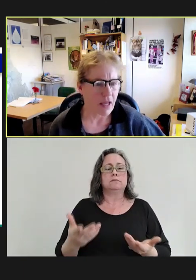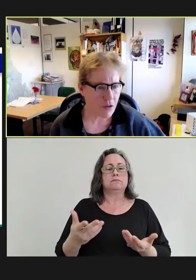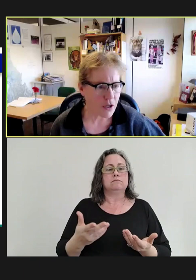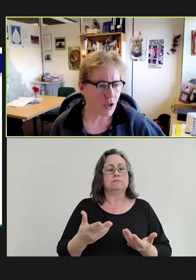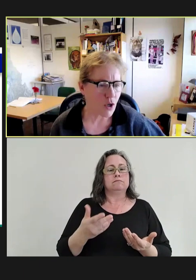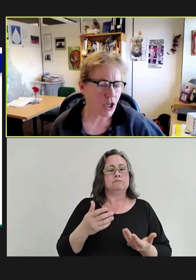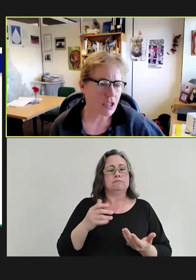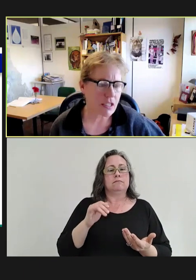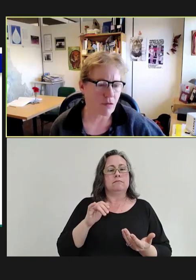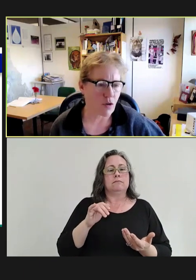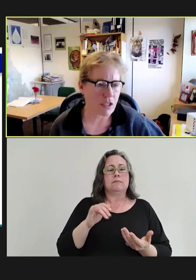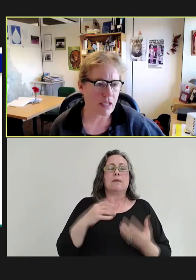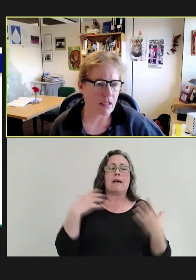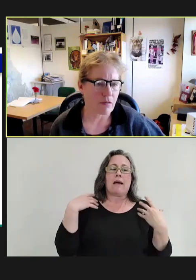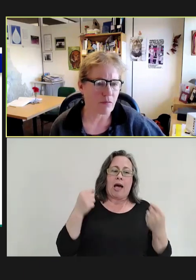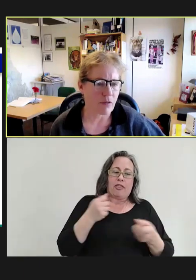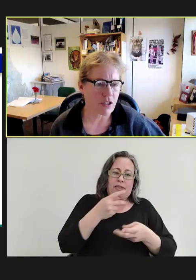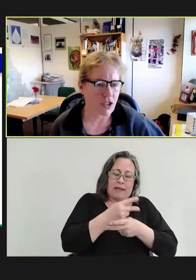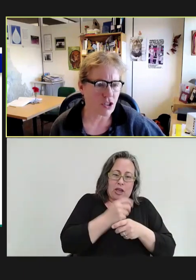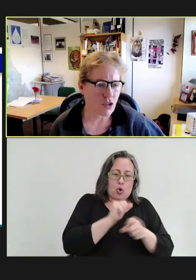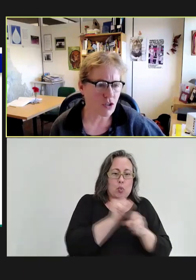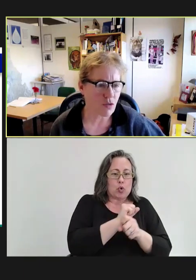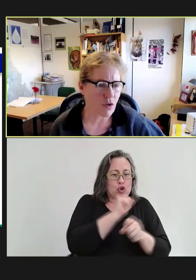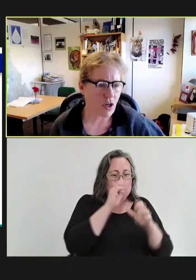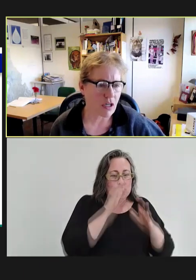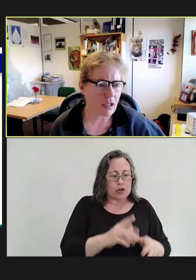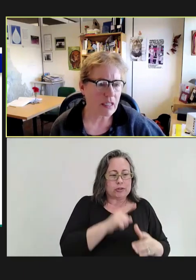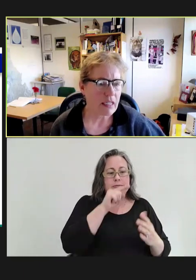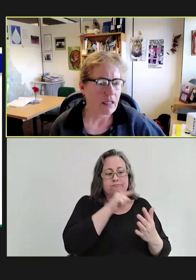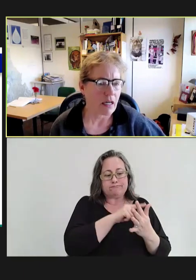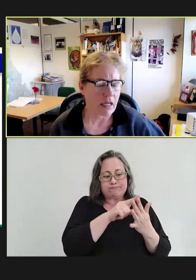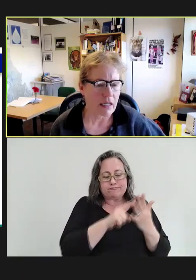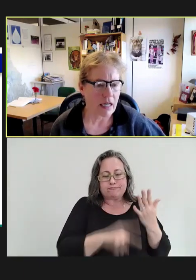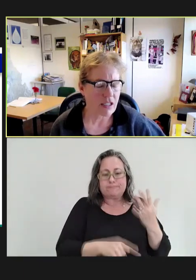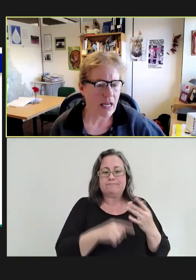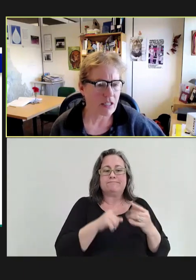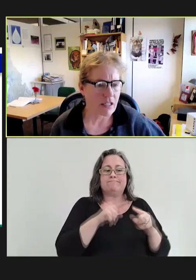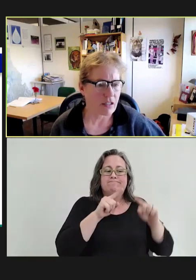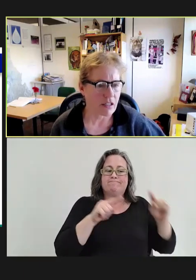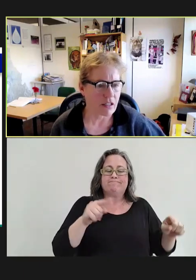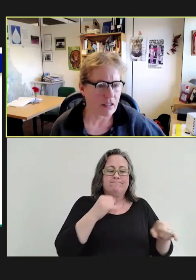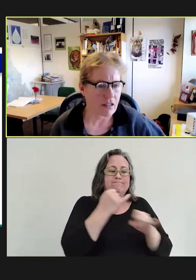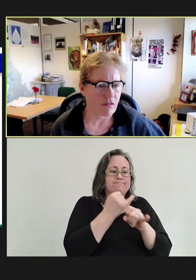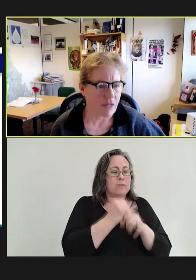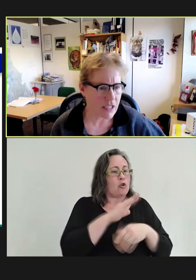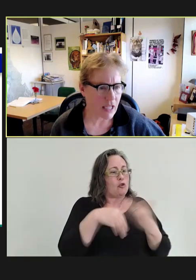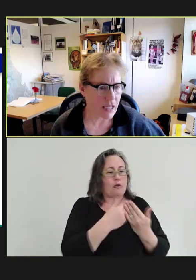Healthcare workers, of course, at the various institutions were all contacted, investigated